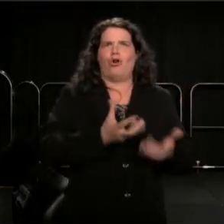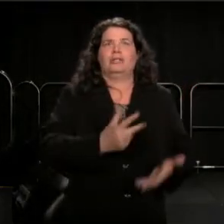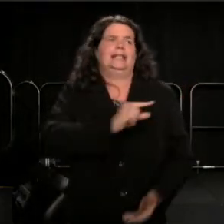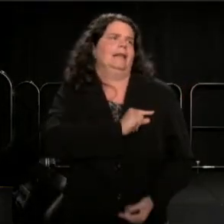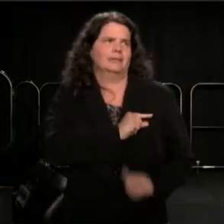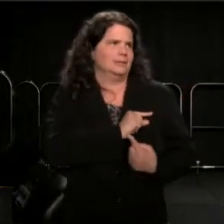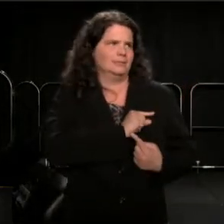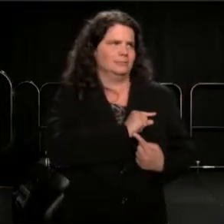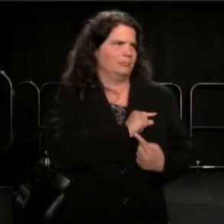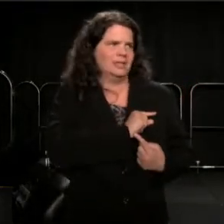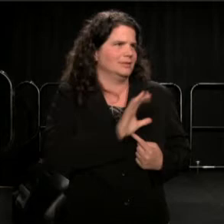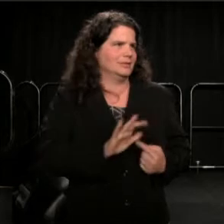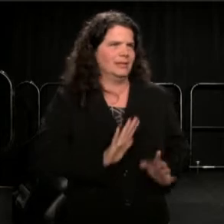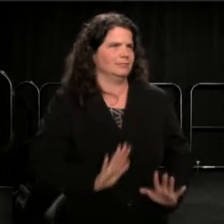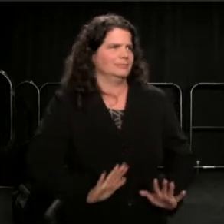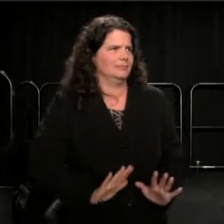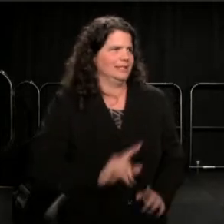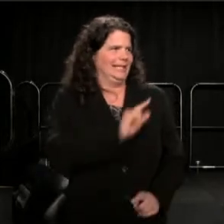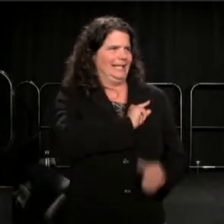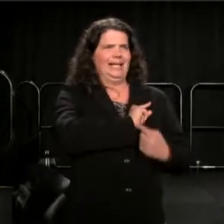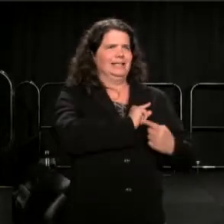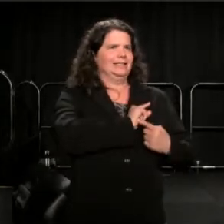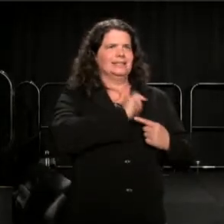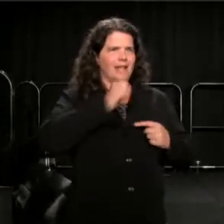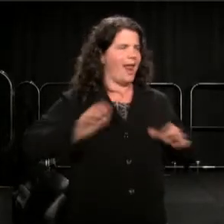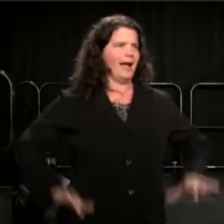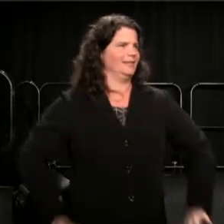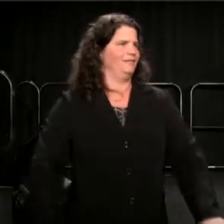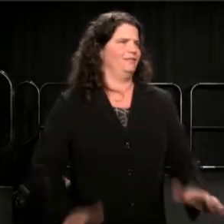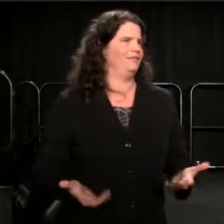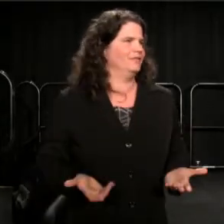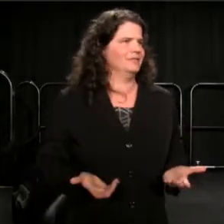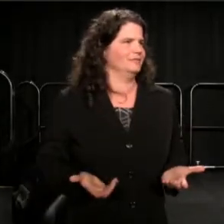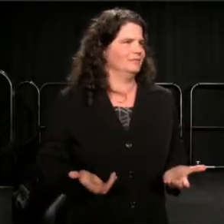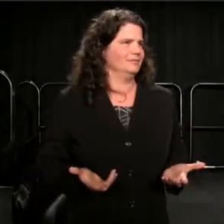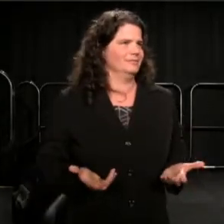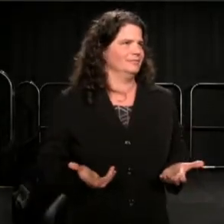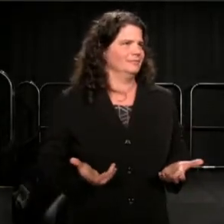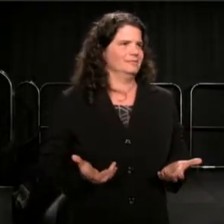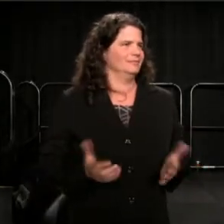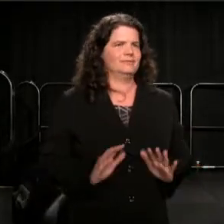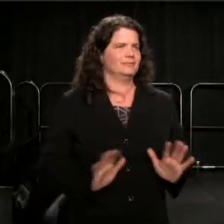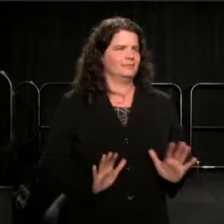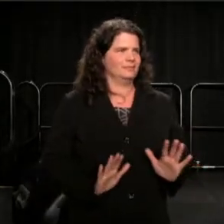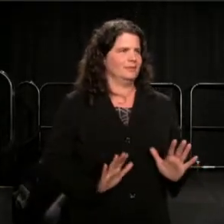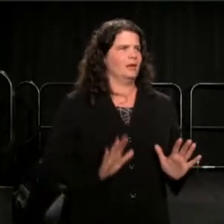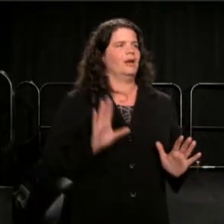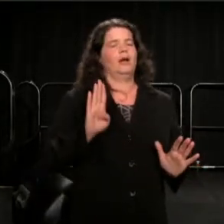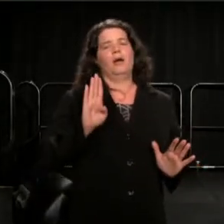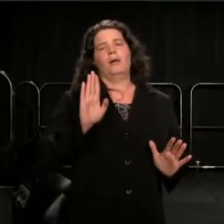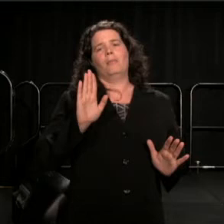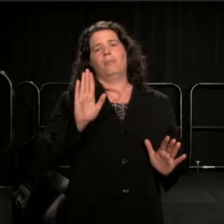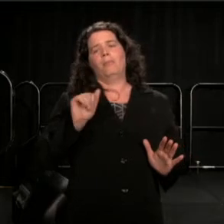Because guilt is not active. So you know, Baldwin is asking for an apology,